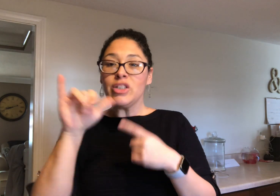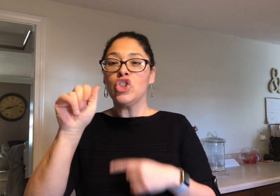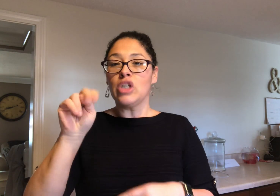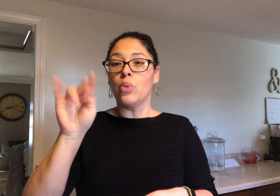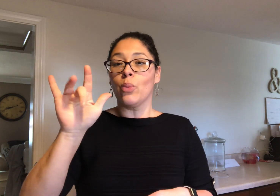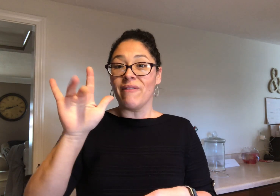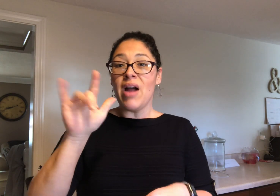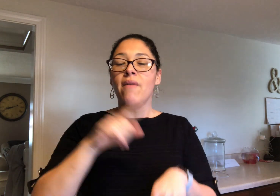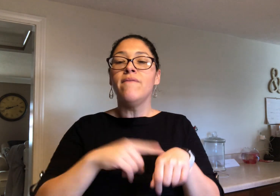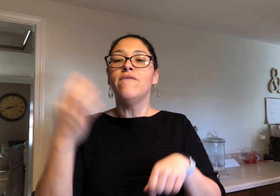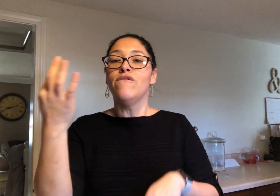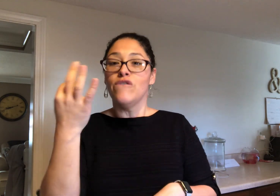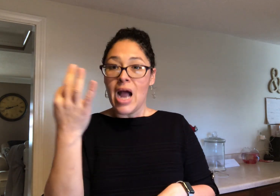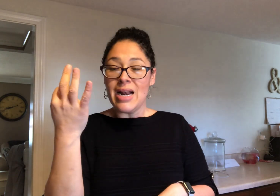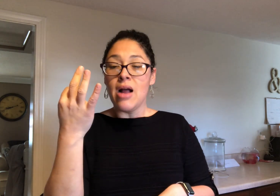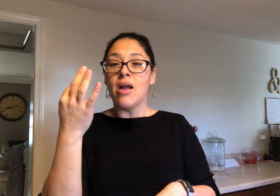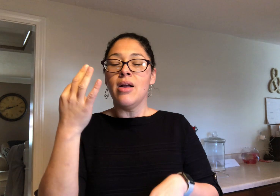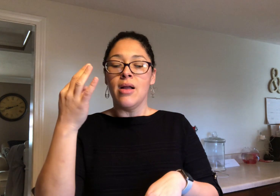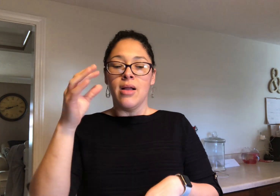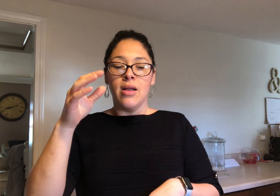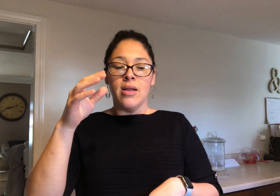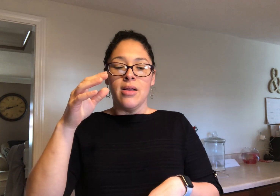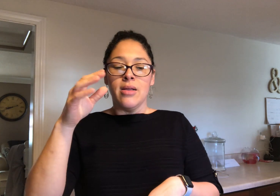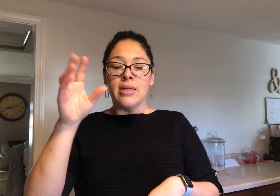It will be on Friday, January 25th at 6:30pm - 8:30pm.